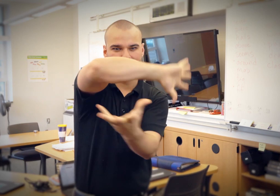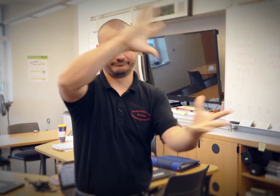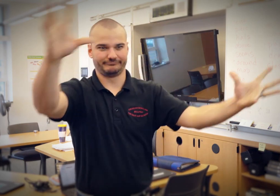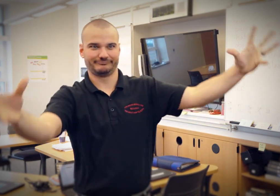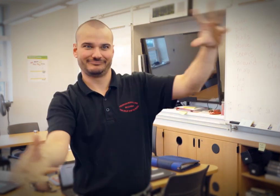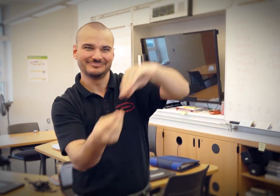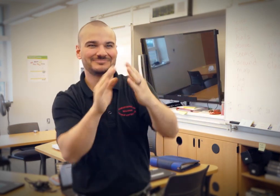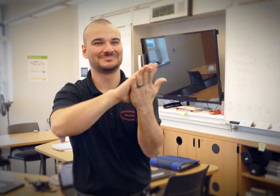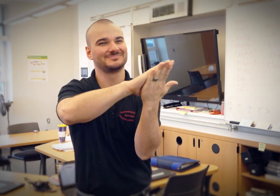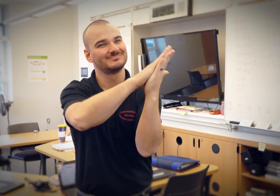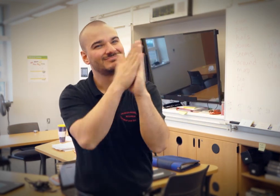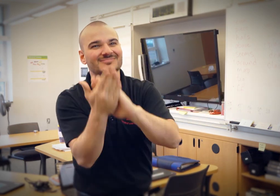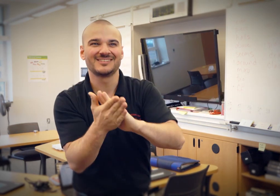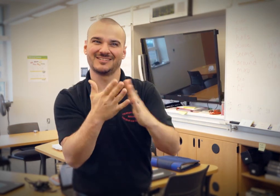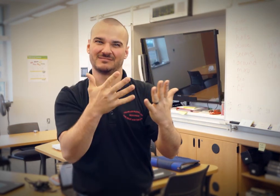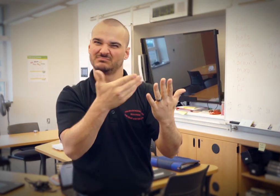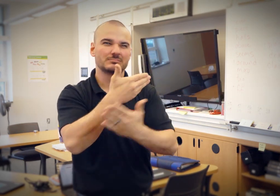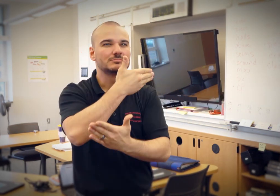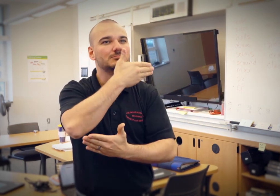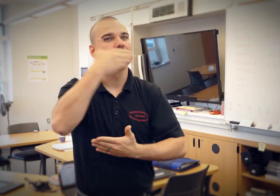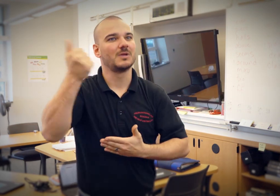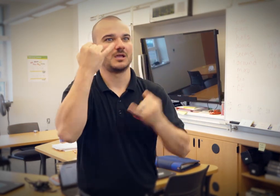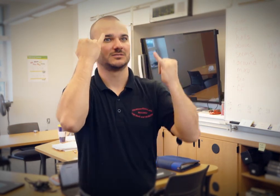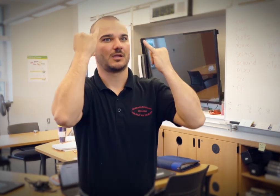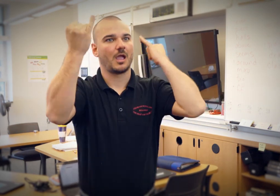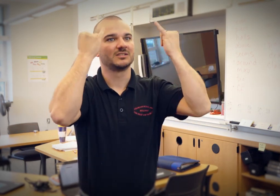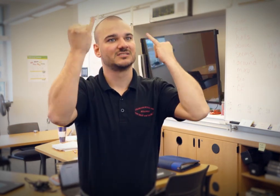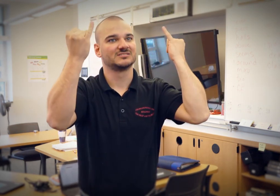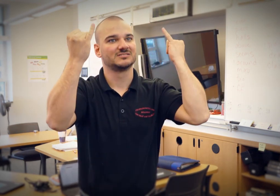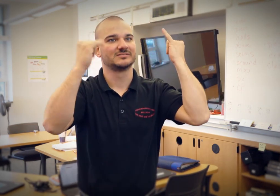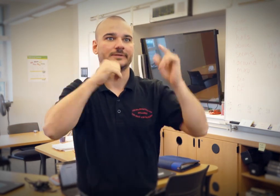the very best ideas, instead of doing things